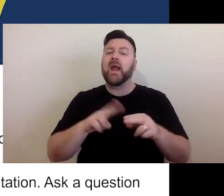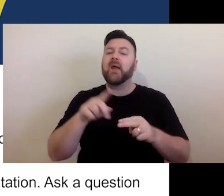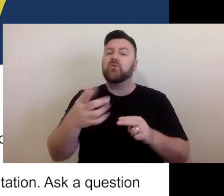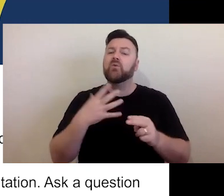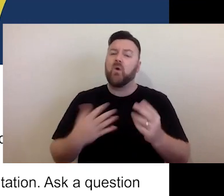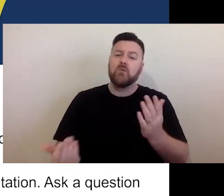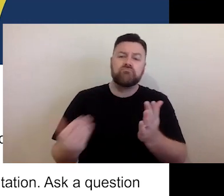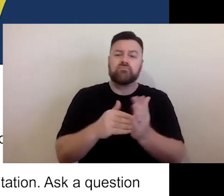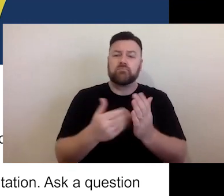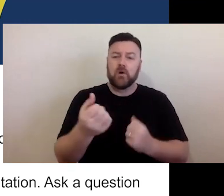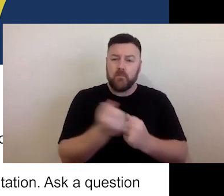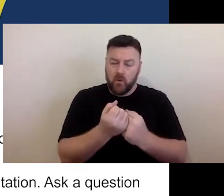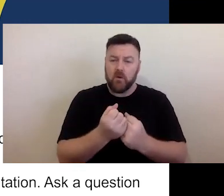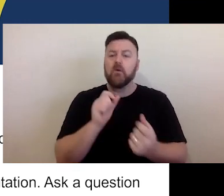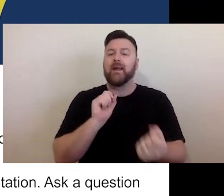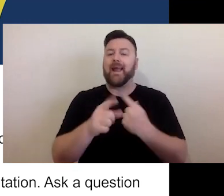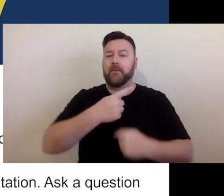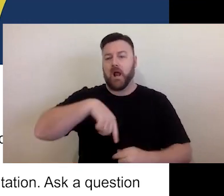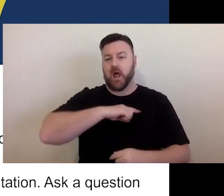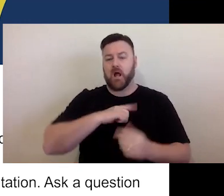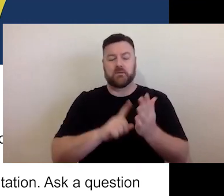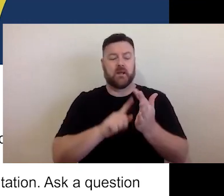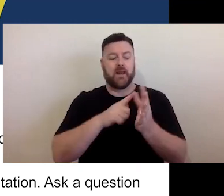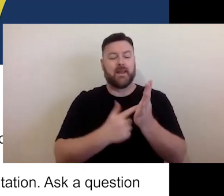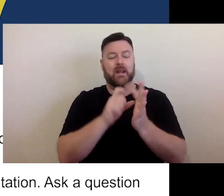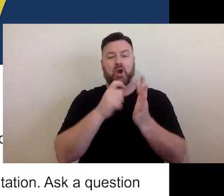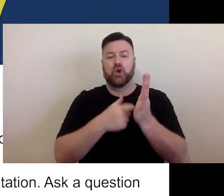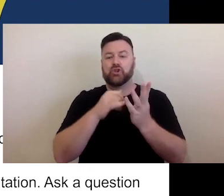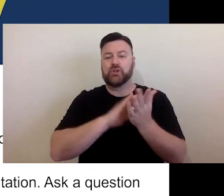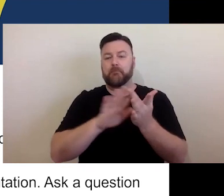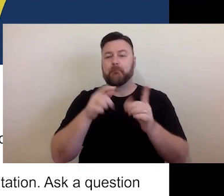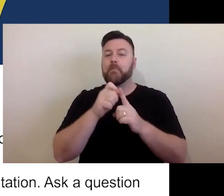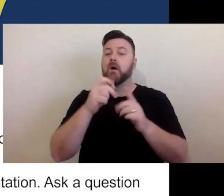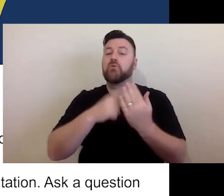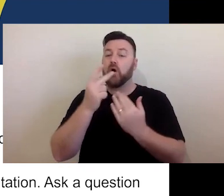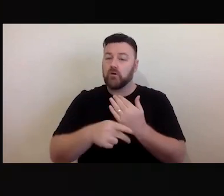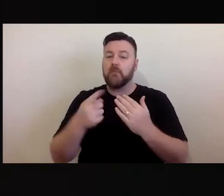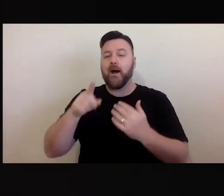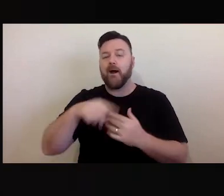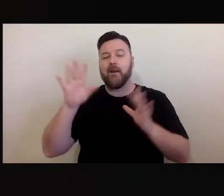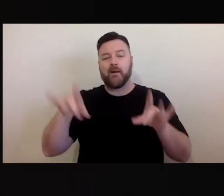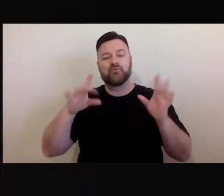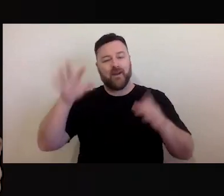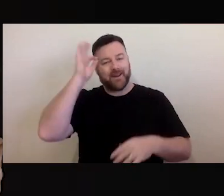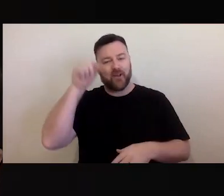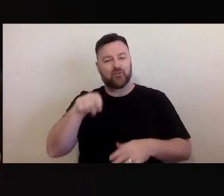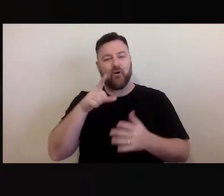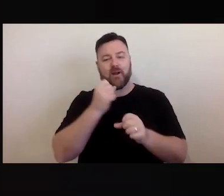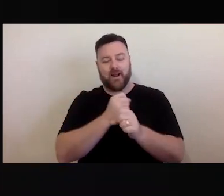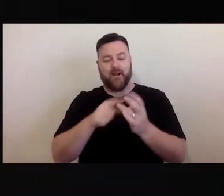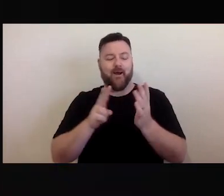address is leadershipprogram@ Australiacouncil.gov.au.